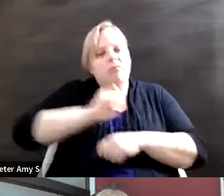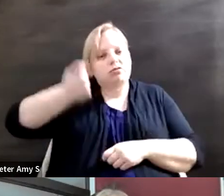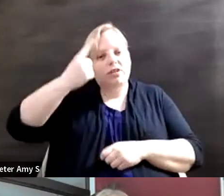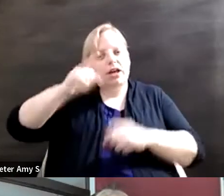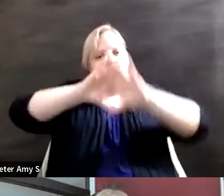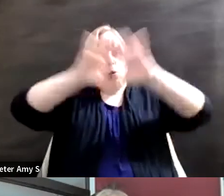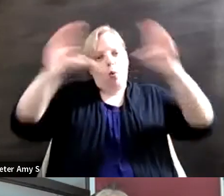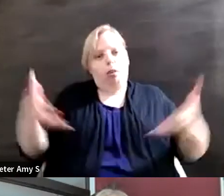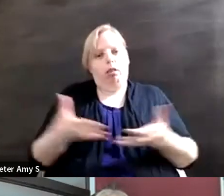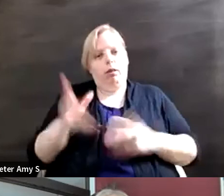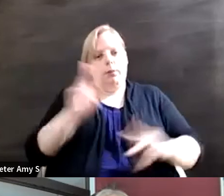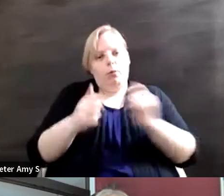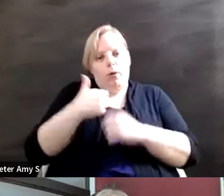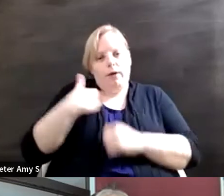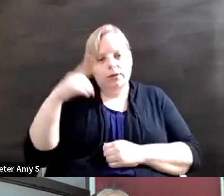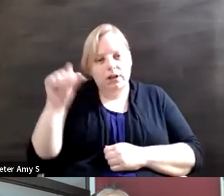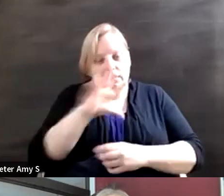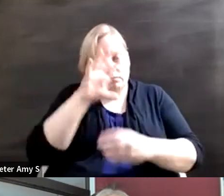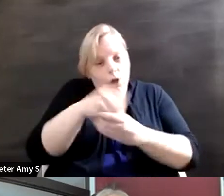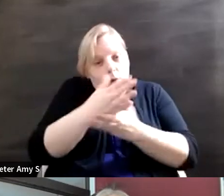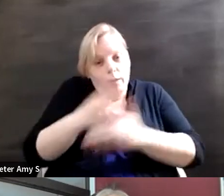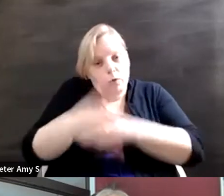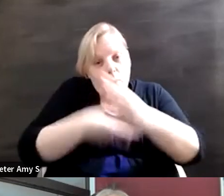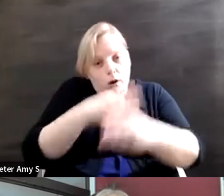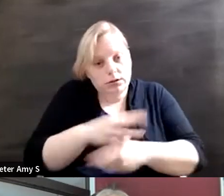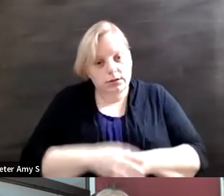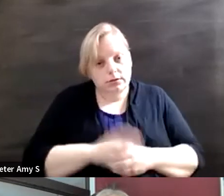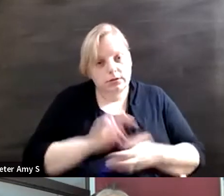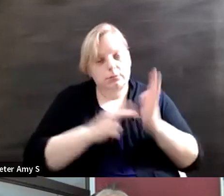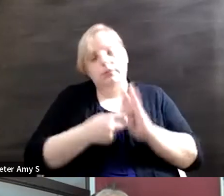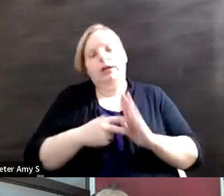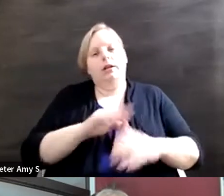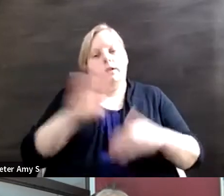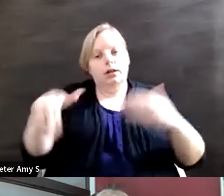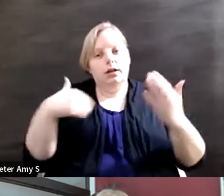disabilities are part of the world and therefore it's all about us and nothing about us without us.